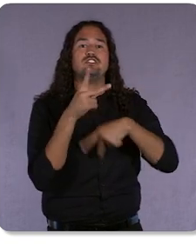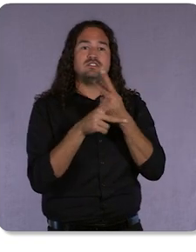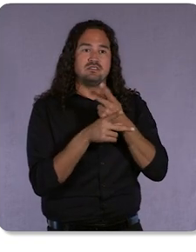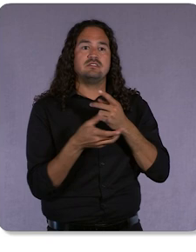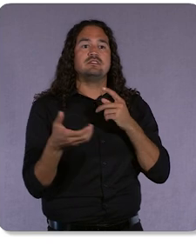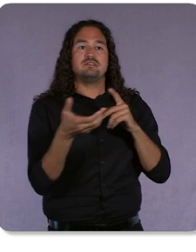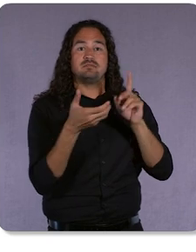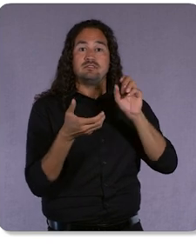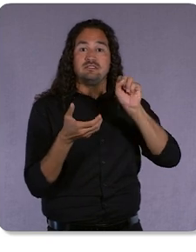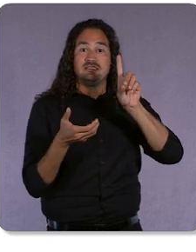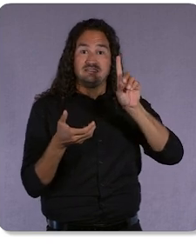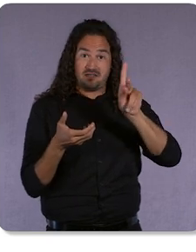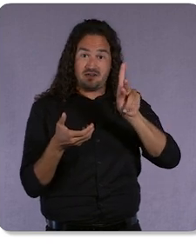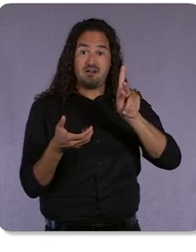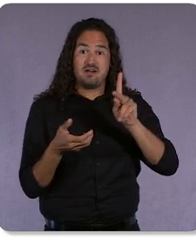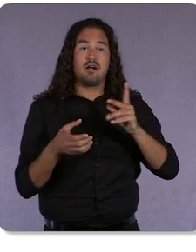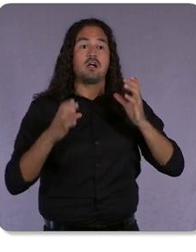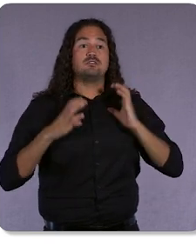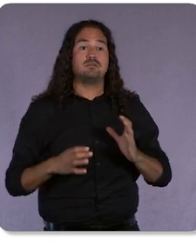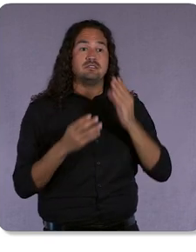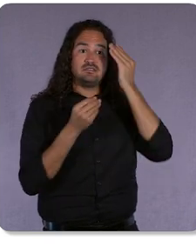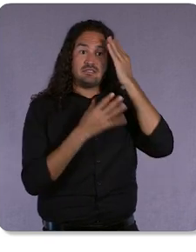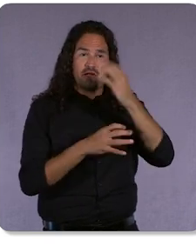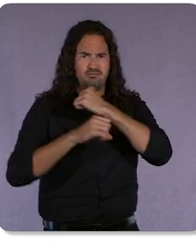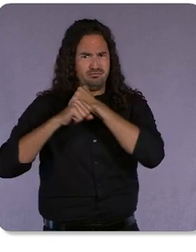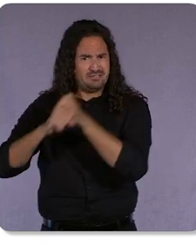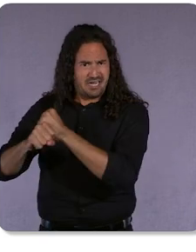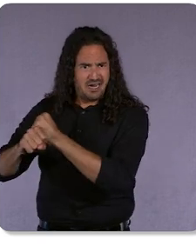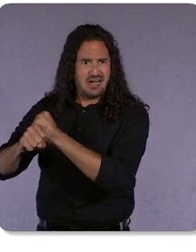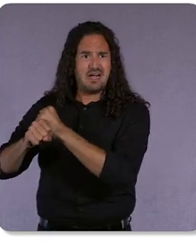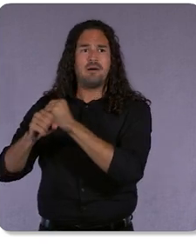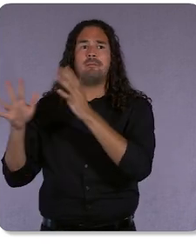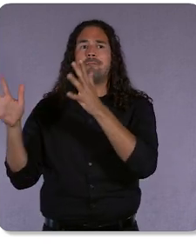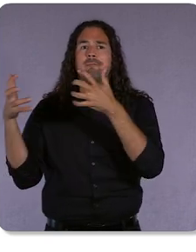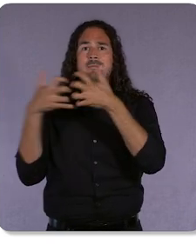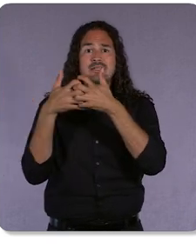process that does not divulge any of their identifying information to third parties, neither